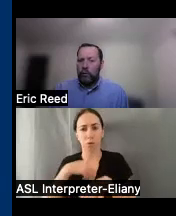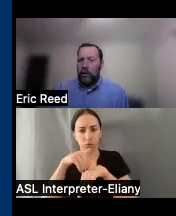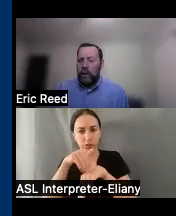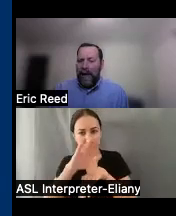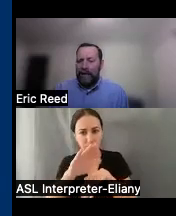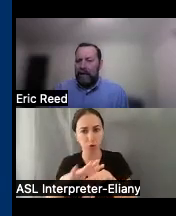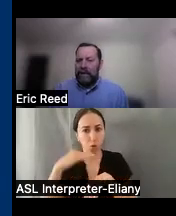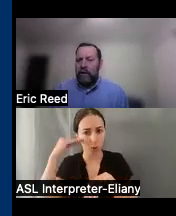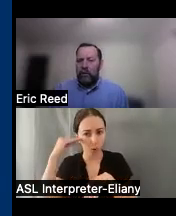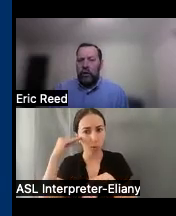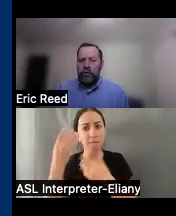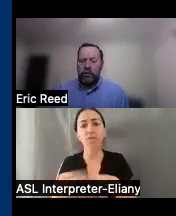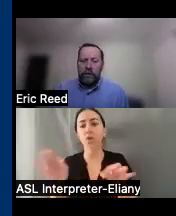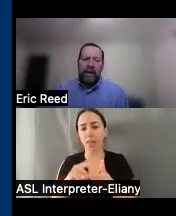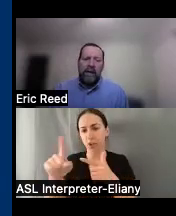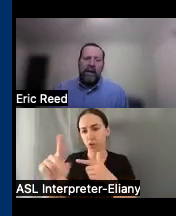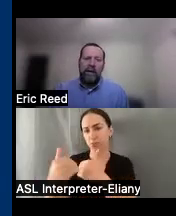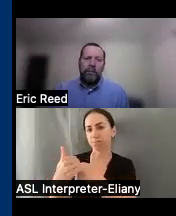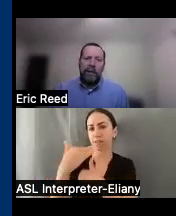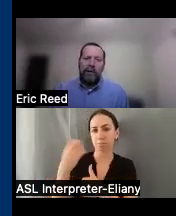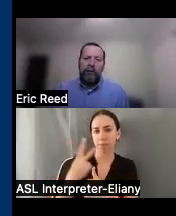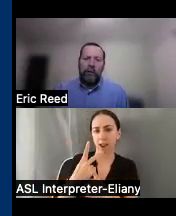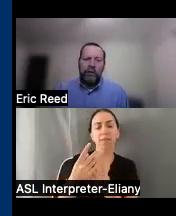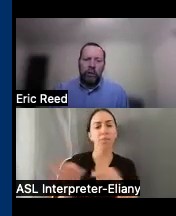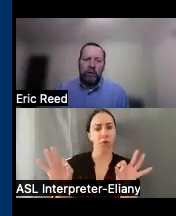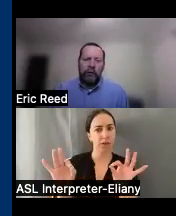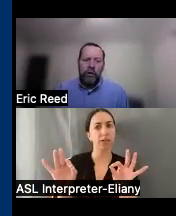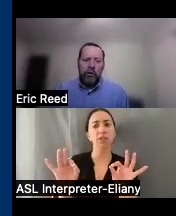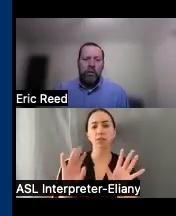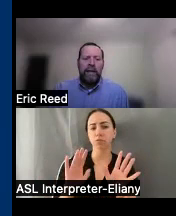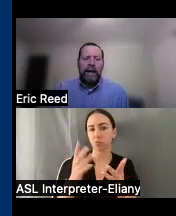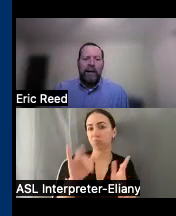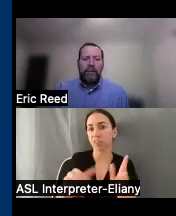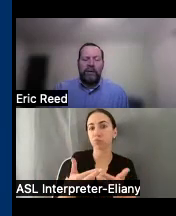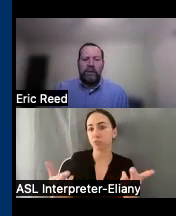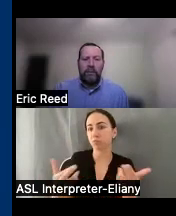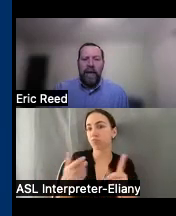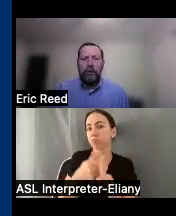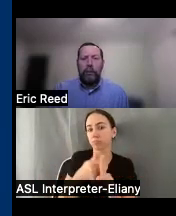we'll ship it back to us at no charge so it's a completely free resource for you um to be able to